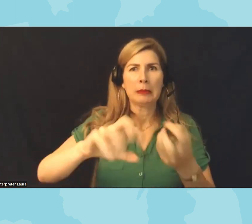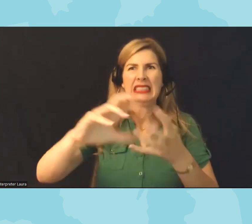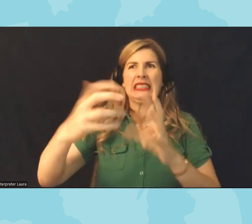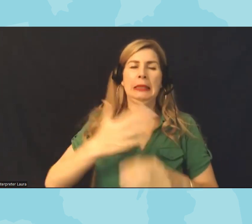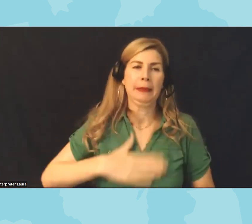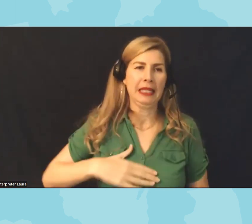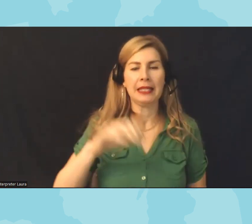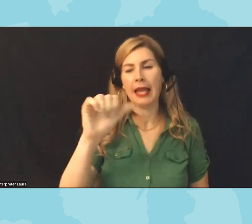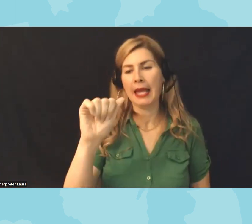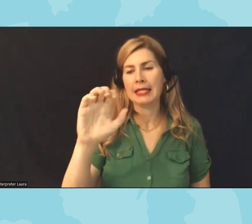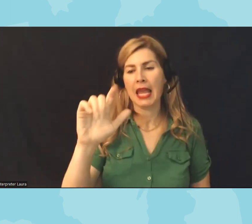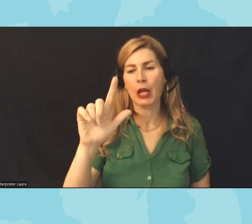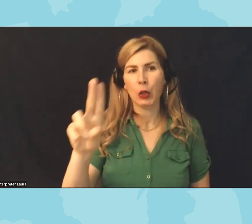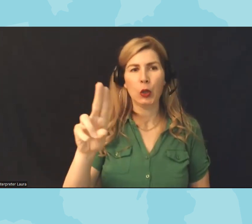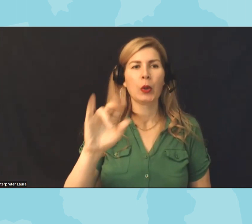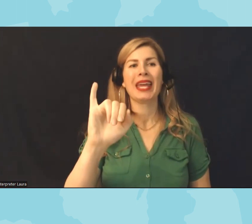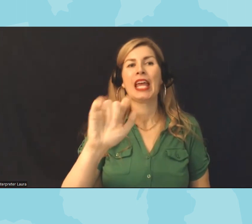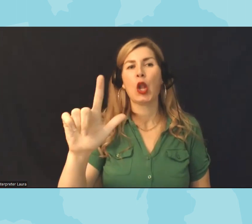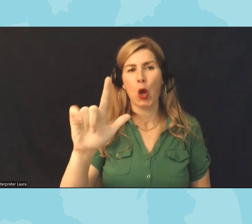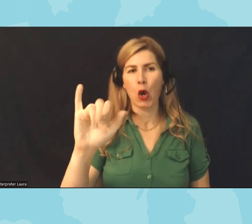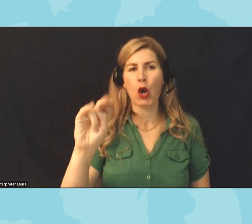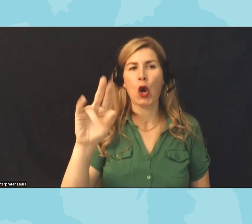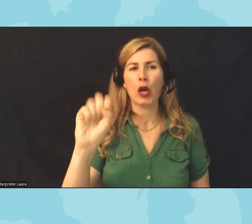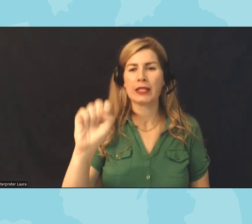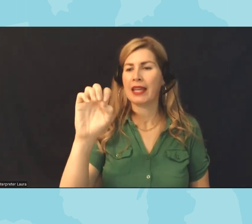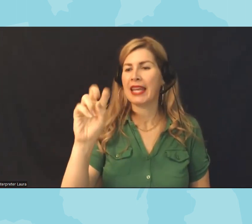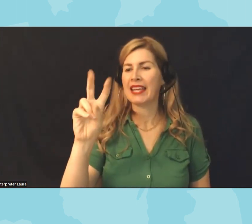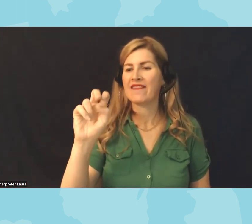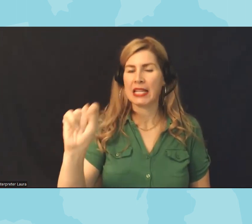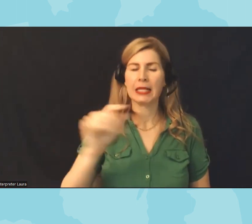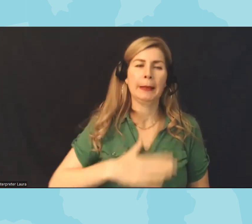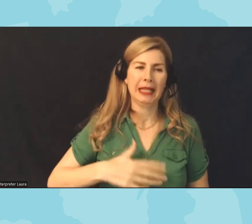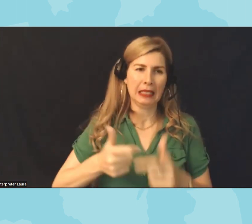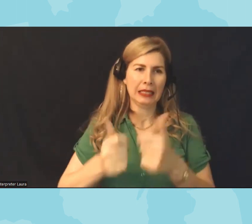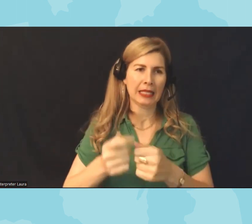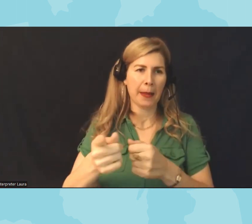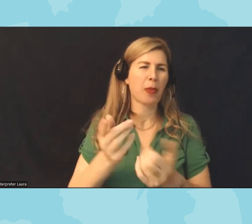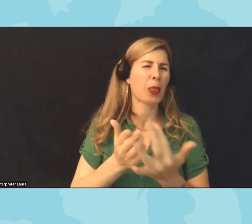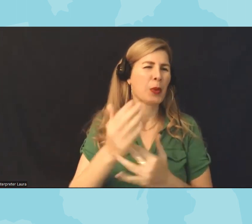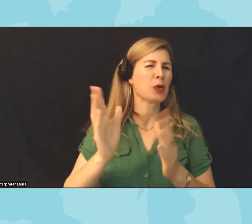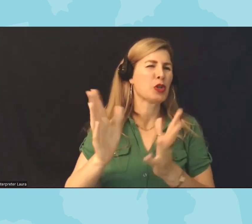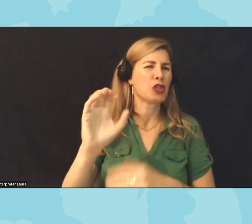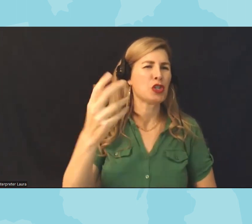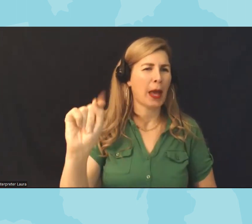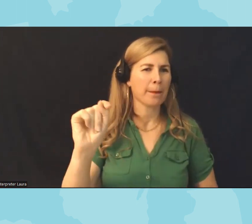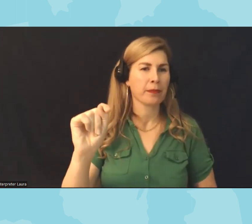Illinois events in the chat so as we all know this is a critical moment Nationwide as well as in each